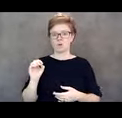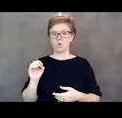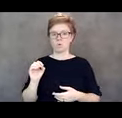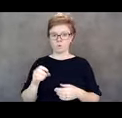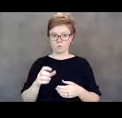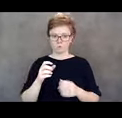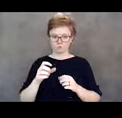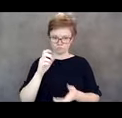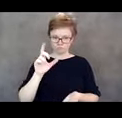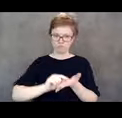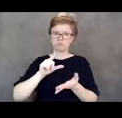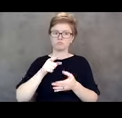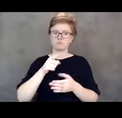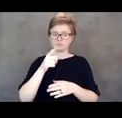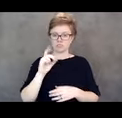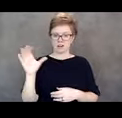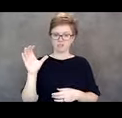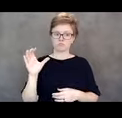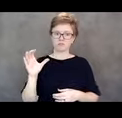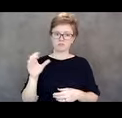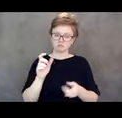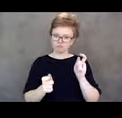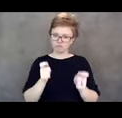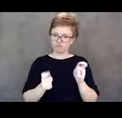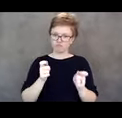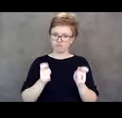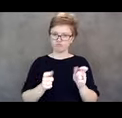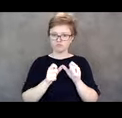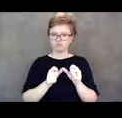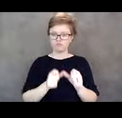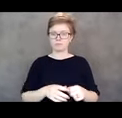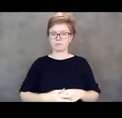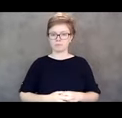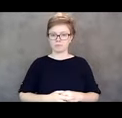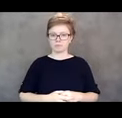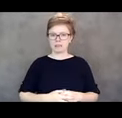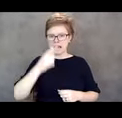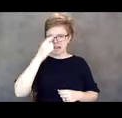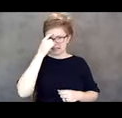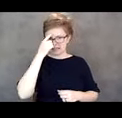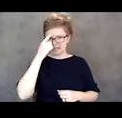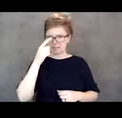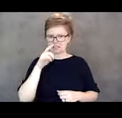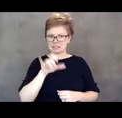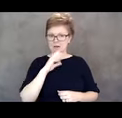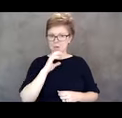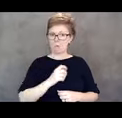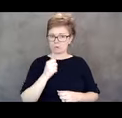document and continuing to edit. I think there's even a few more, states then. Emily, correct me if I'm wrong. Right.